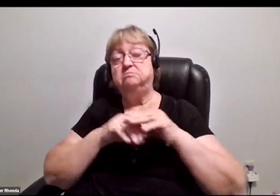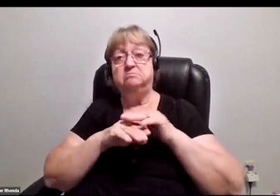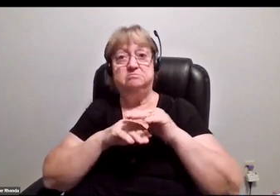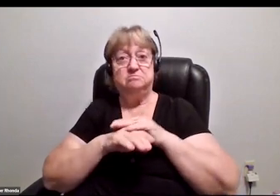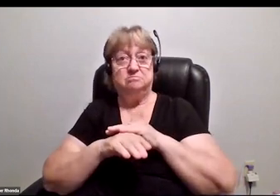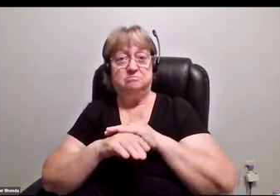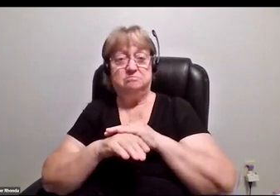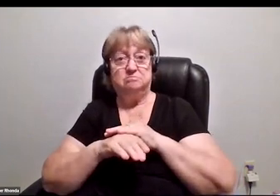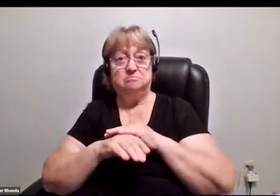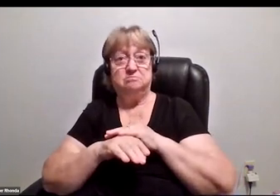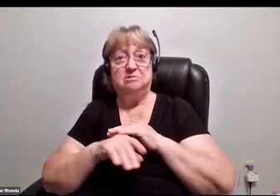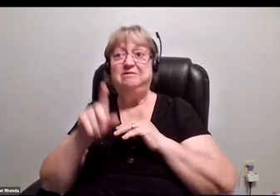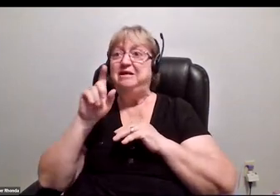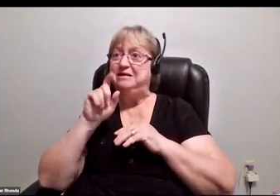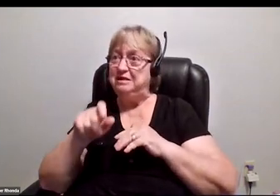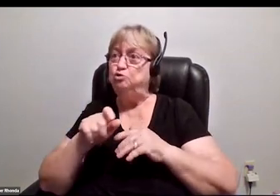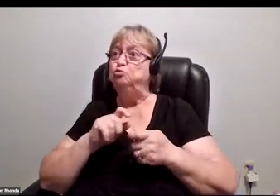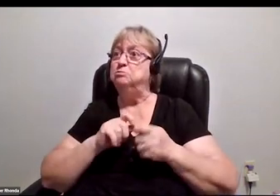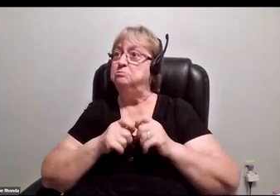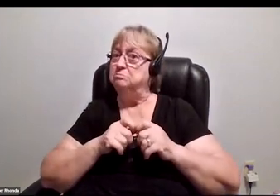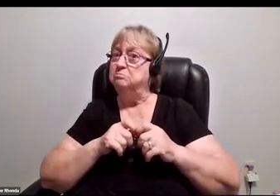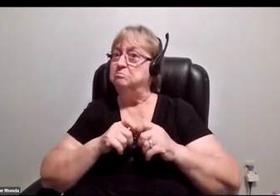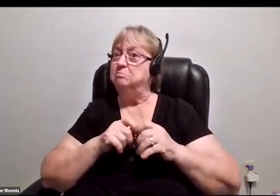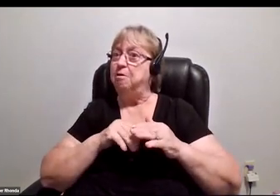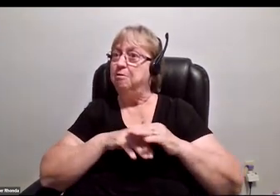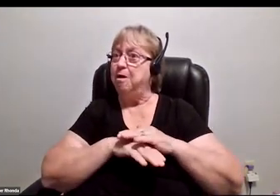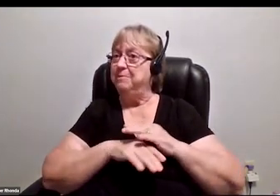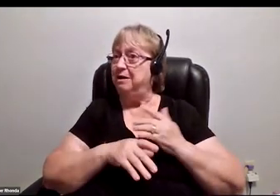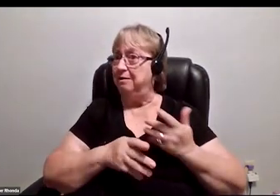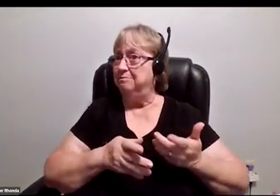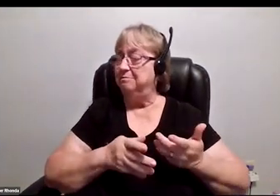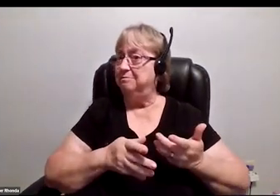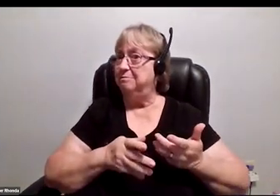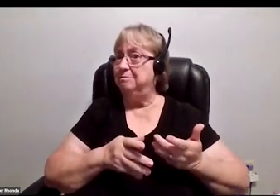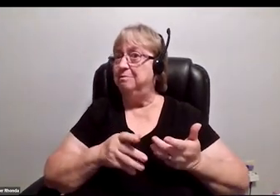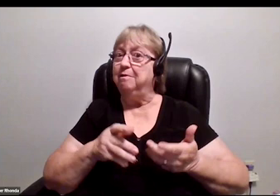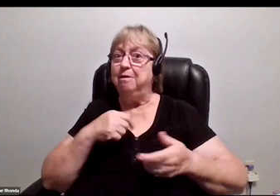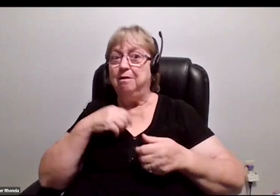need to be accommodating at the very least, and to let folks know that,